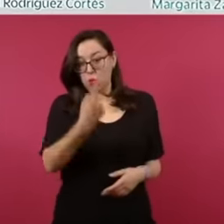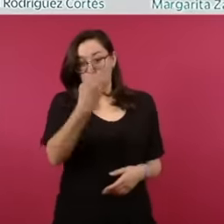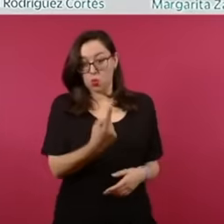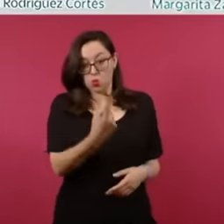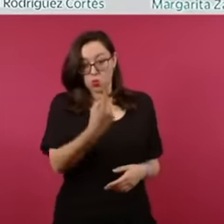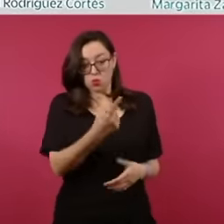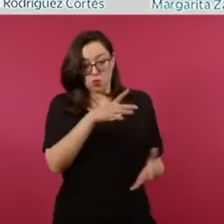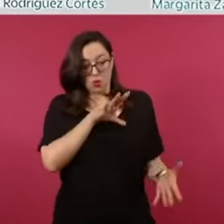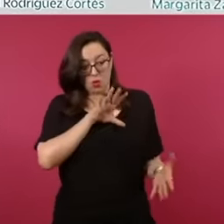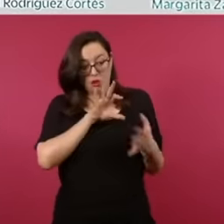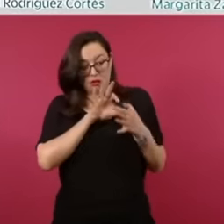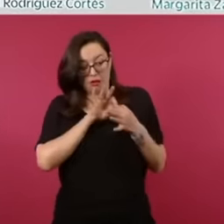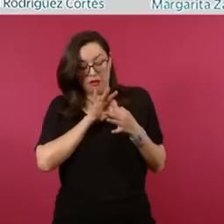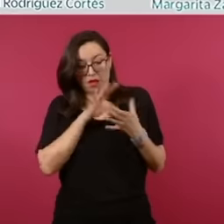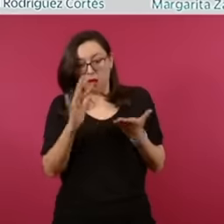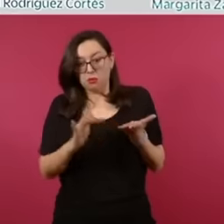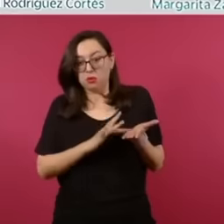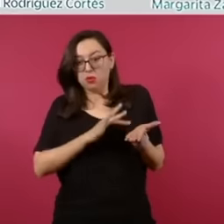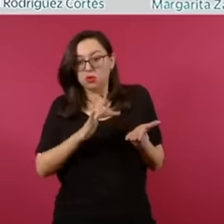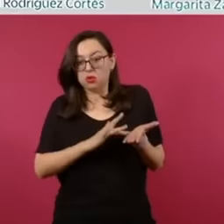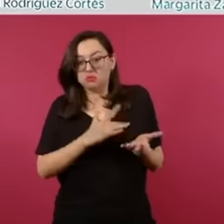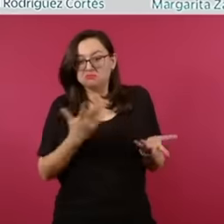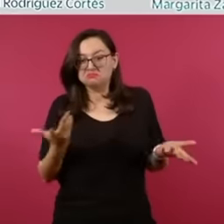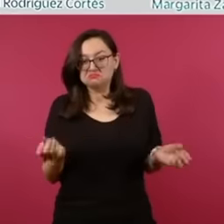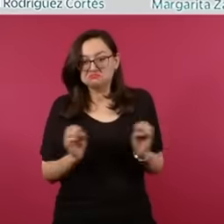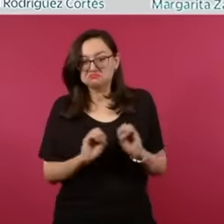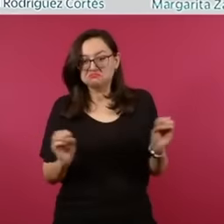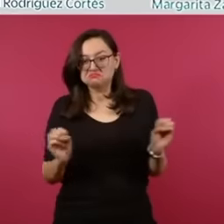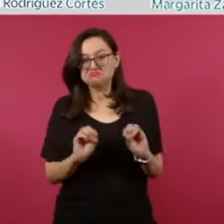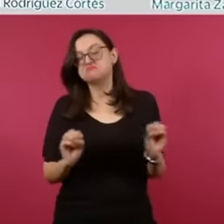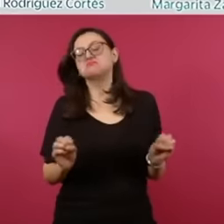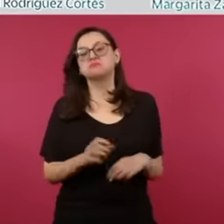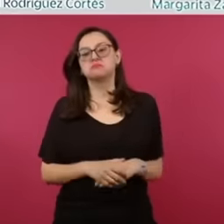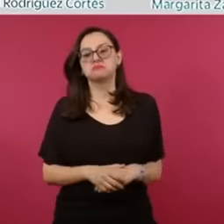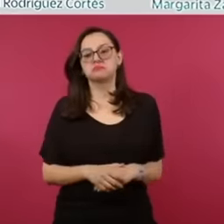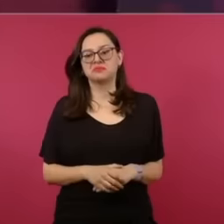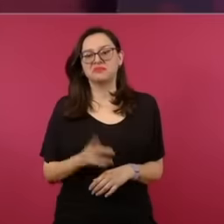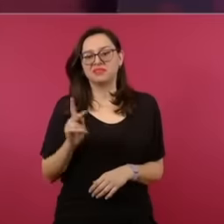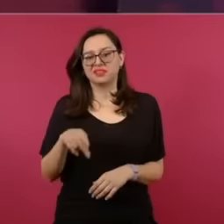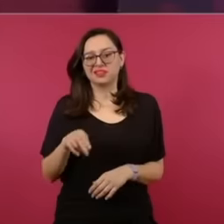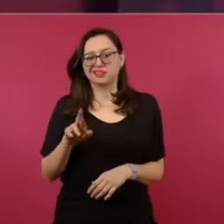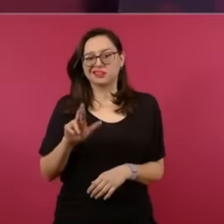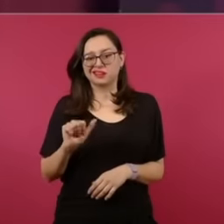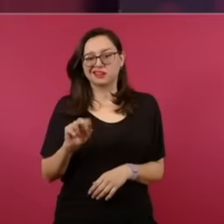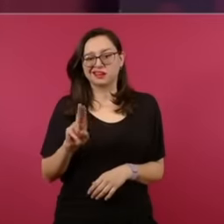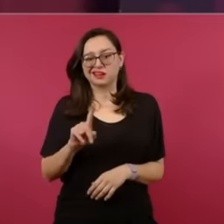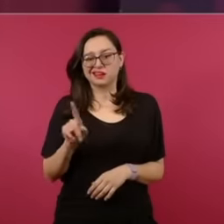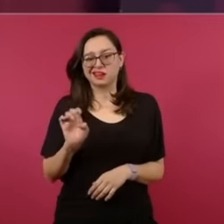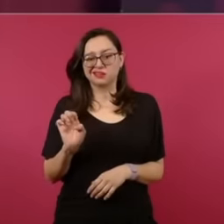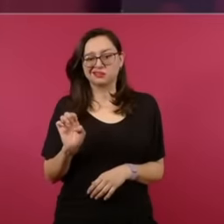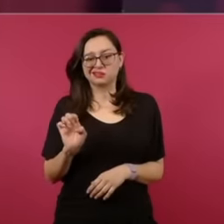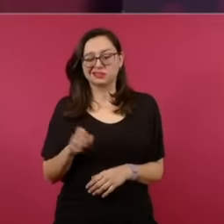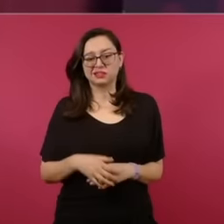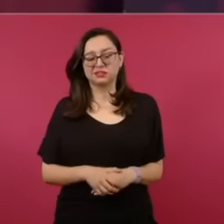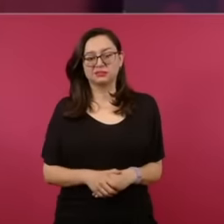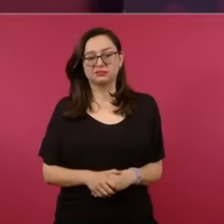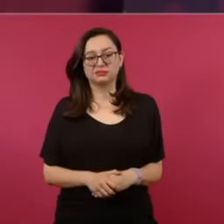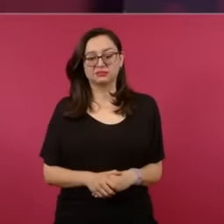no one identified